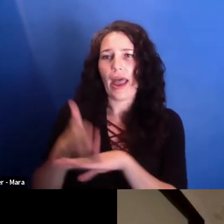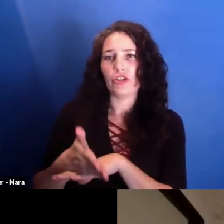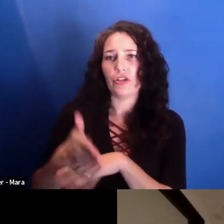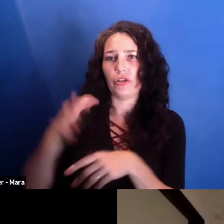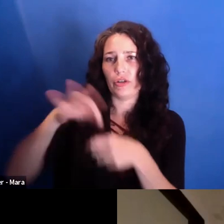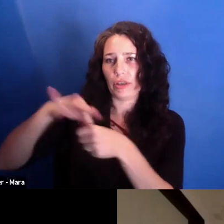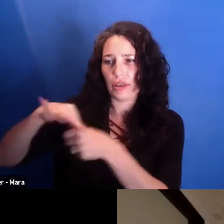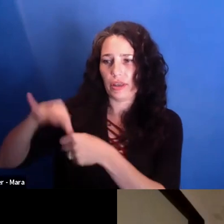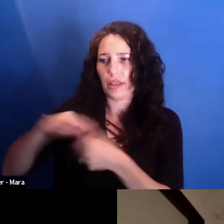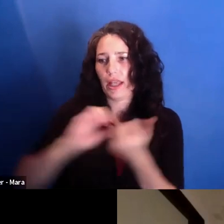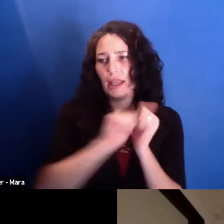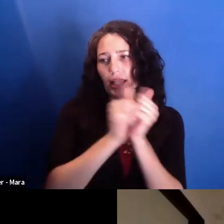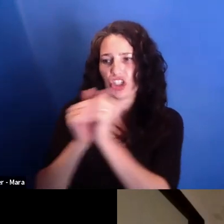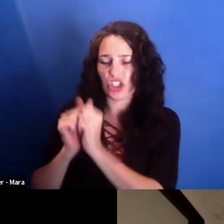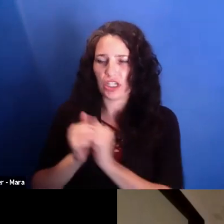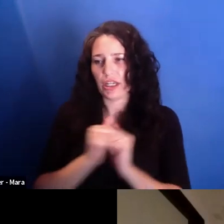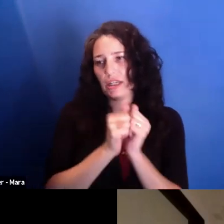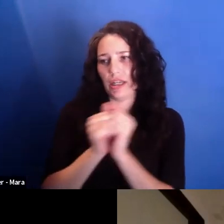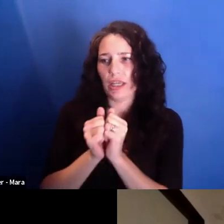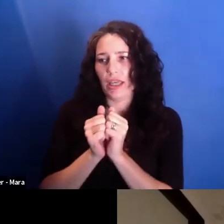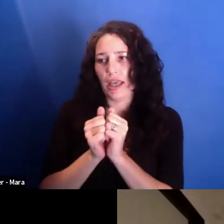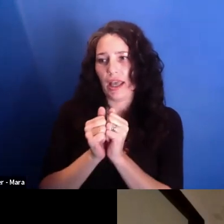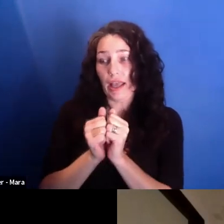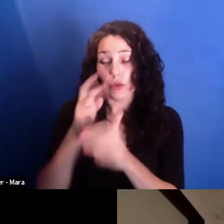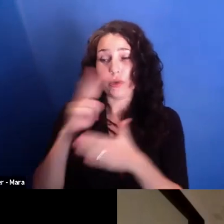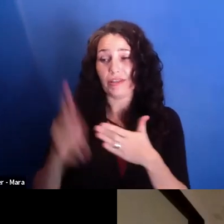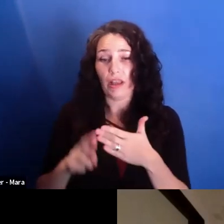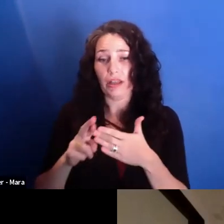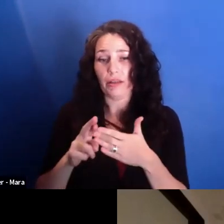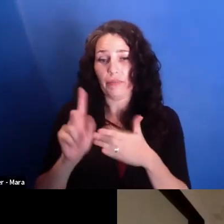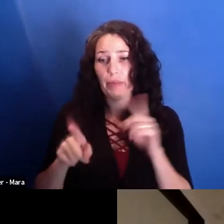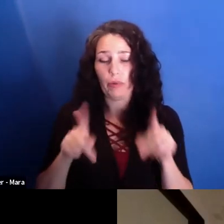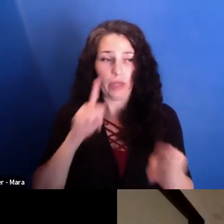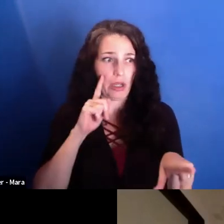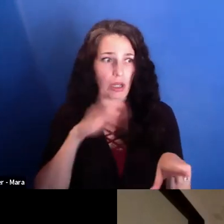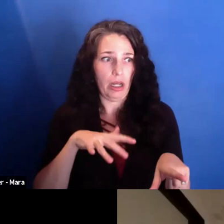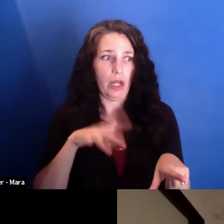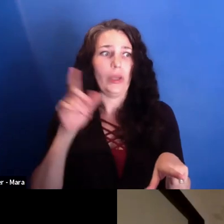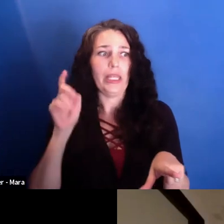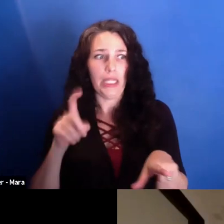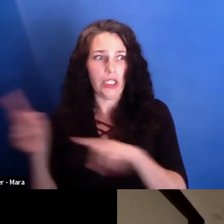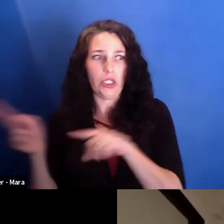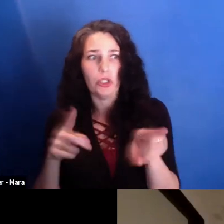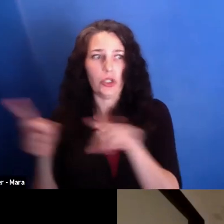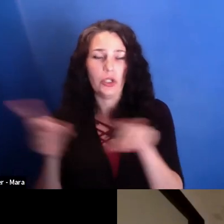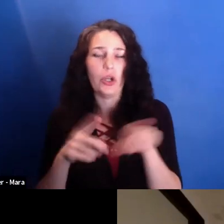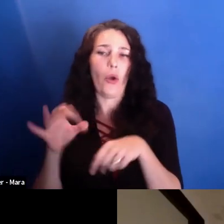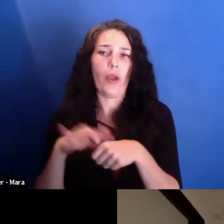People understood they have to act. And I think they lost over 20% then.